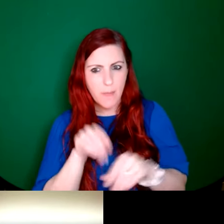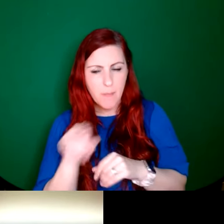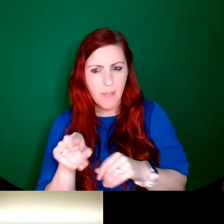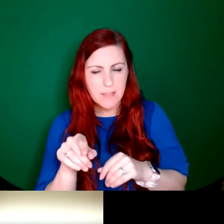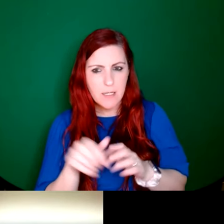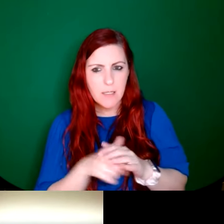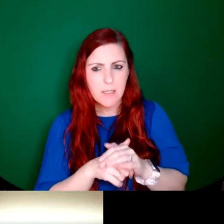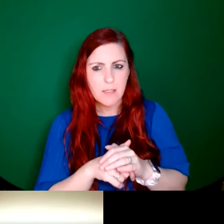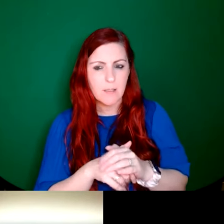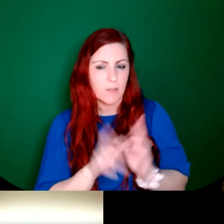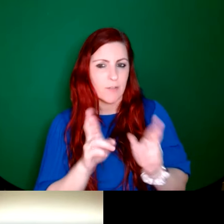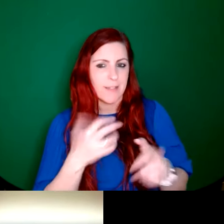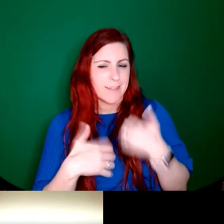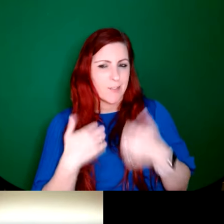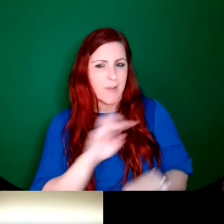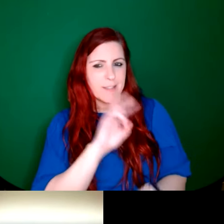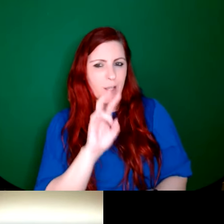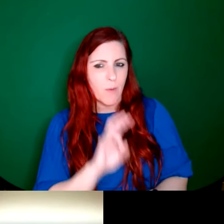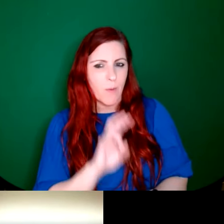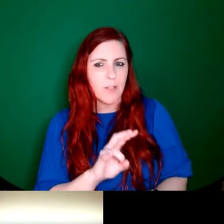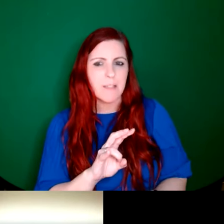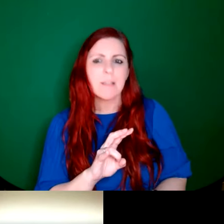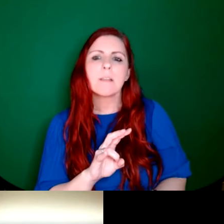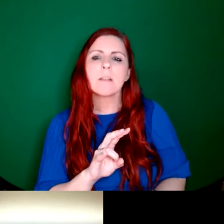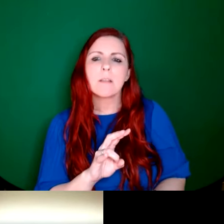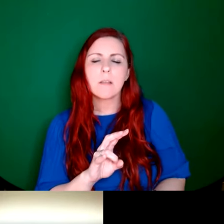Marie Lynch: That's a really interesting question. So I mentioned Opis Sectile